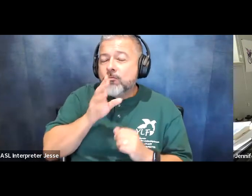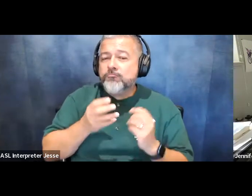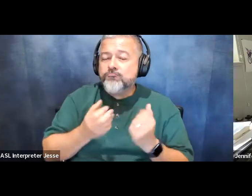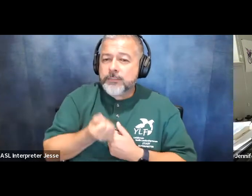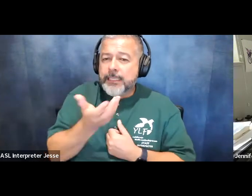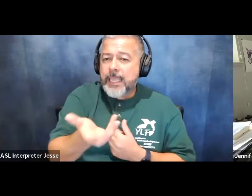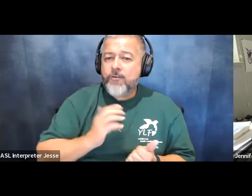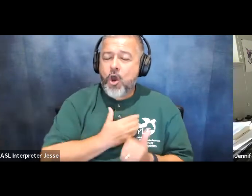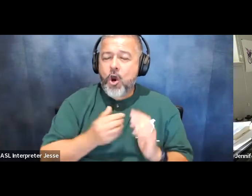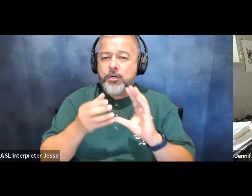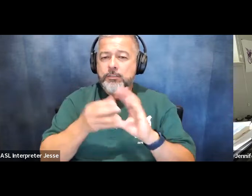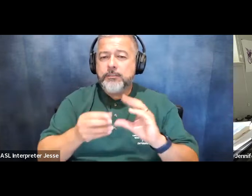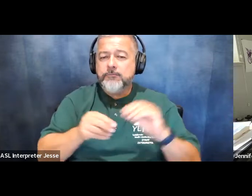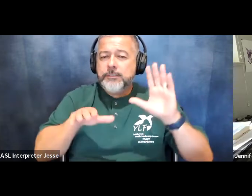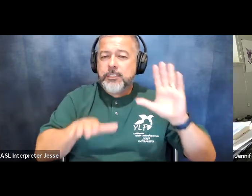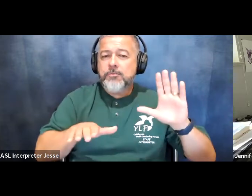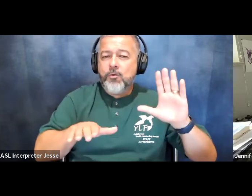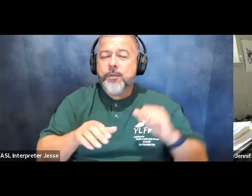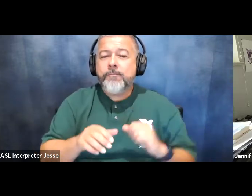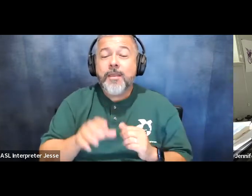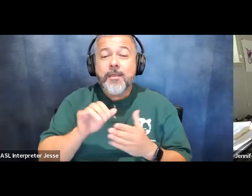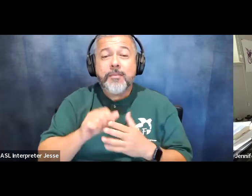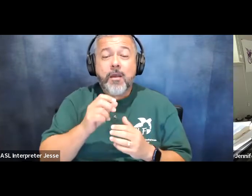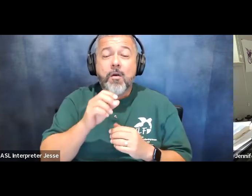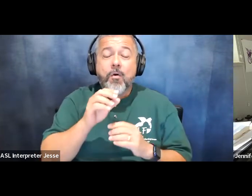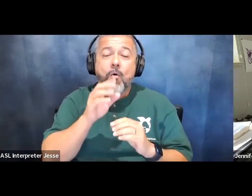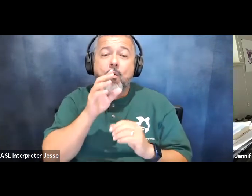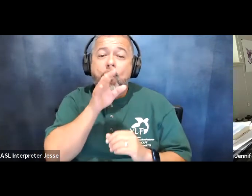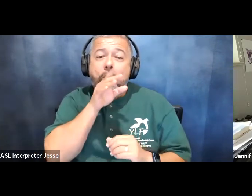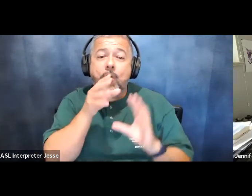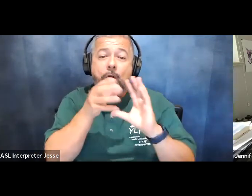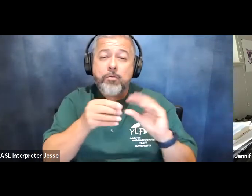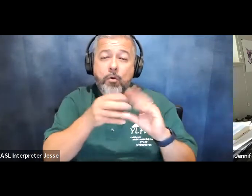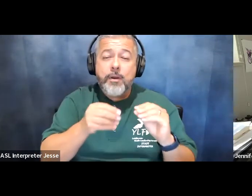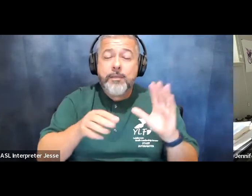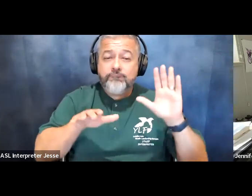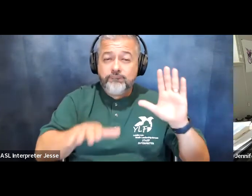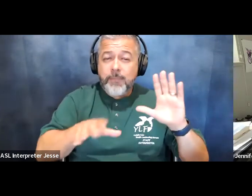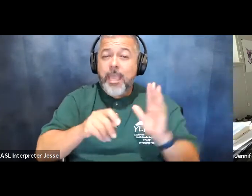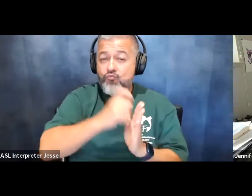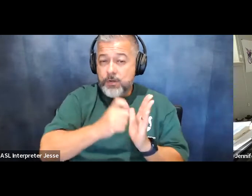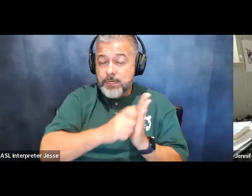these oral and written testimonies would later be called the ada diaries and would assist in